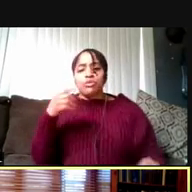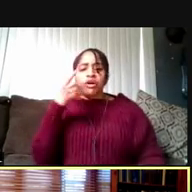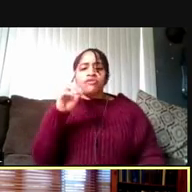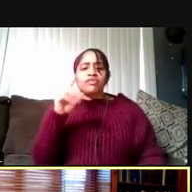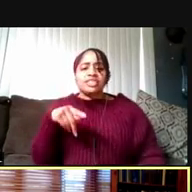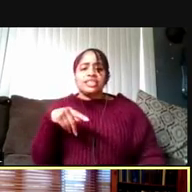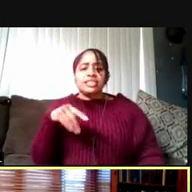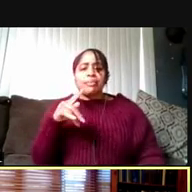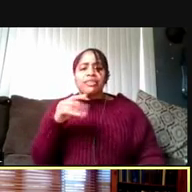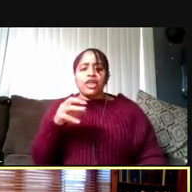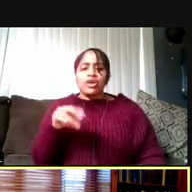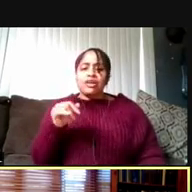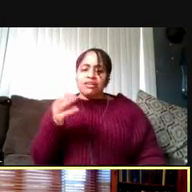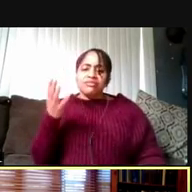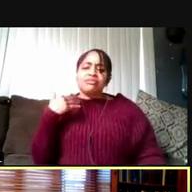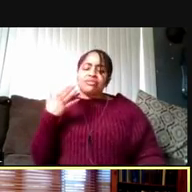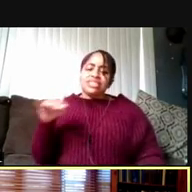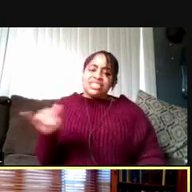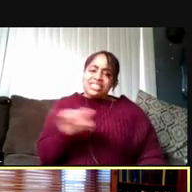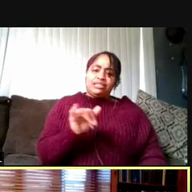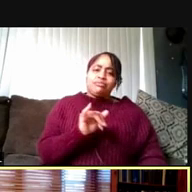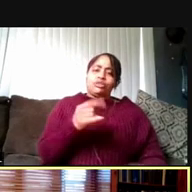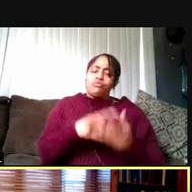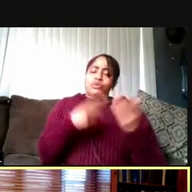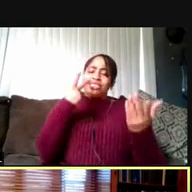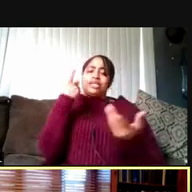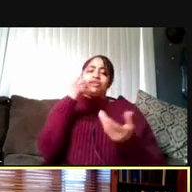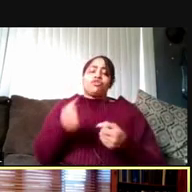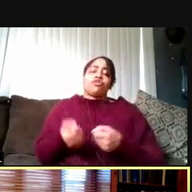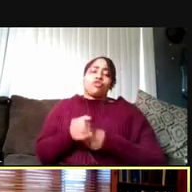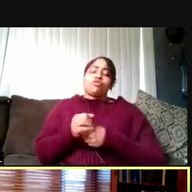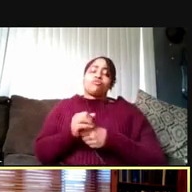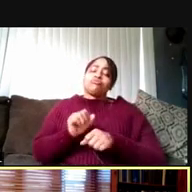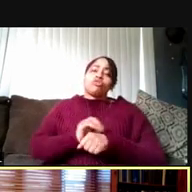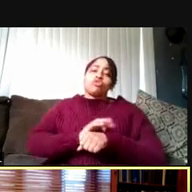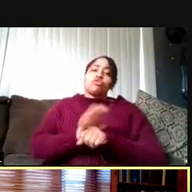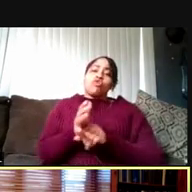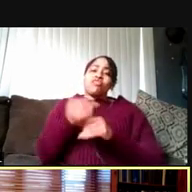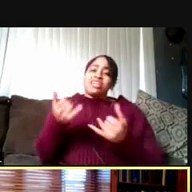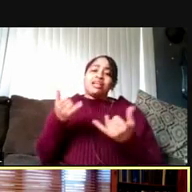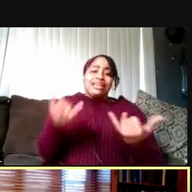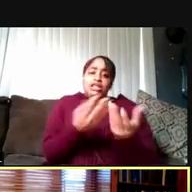to be pretty similar to what we're seeing for COVID now. And it's gone essentially.